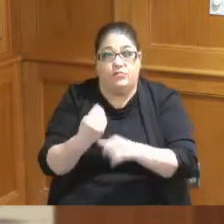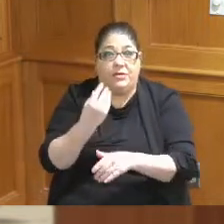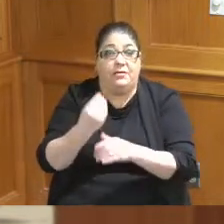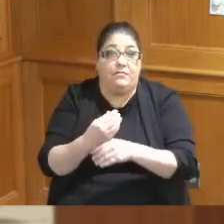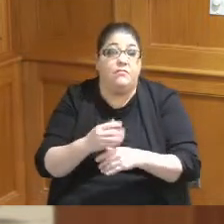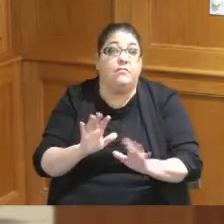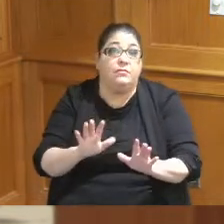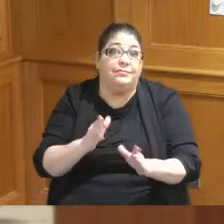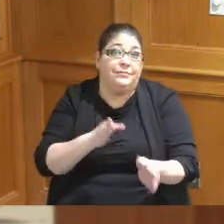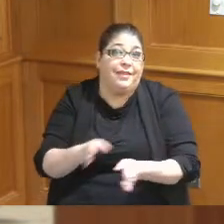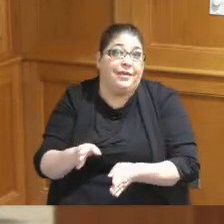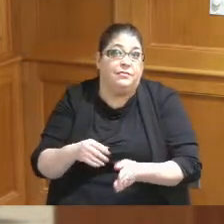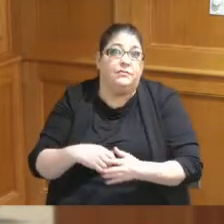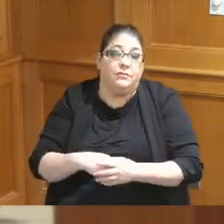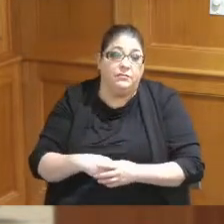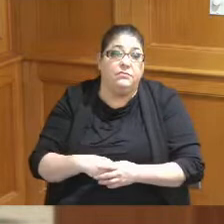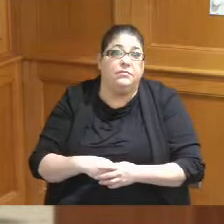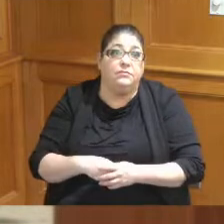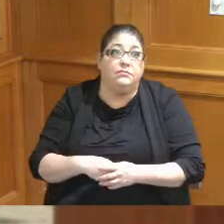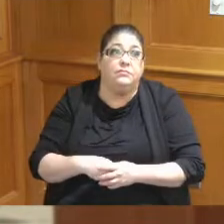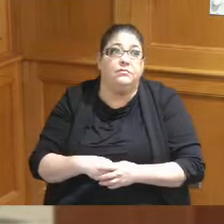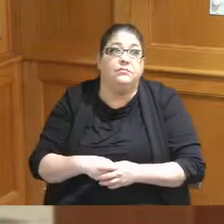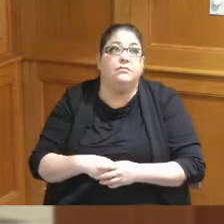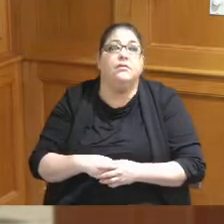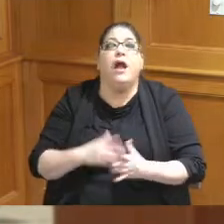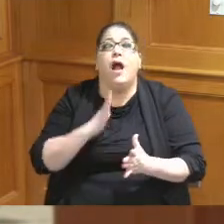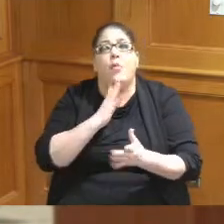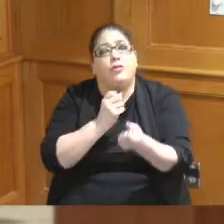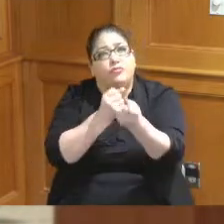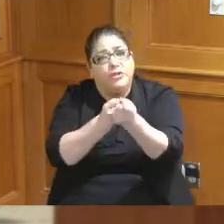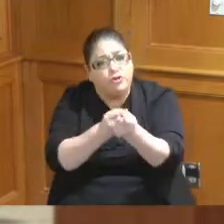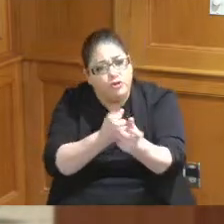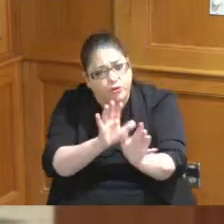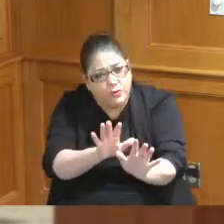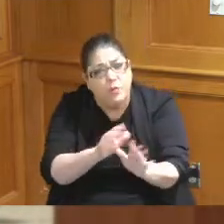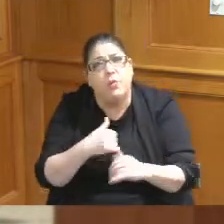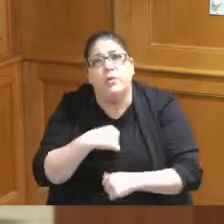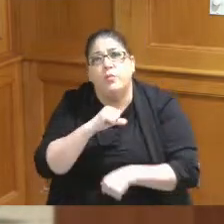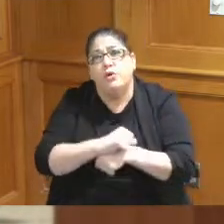so I'm not I just want to reassure you that we are working as hard on this hotel